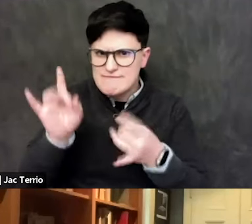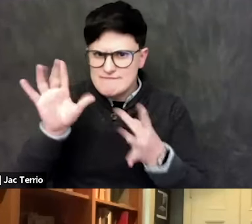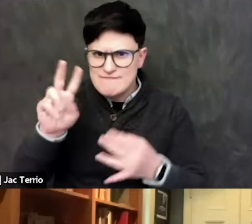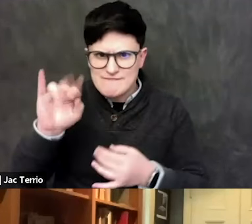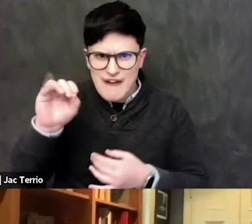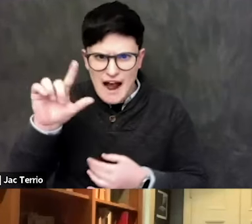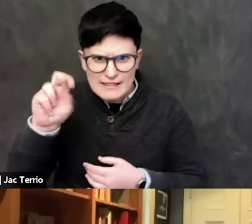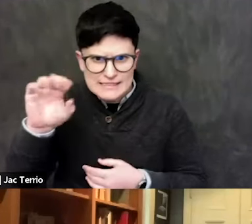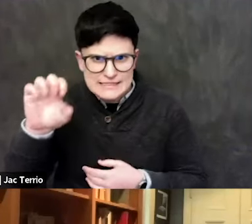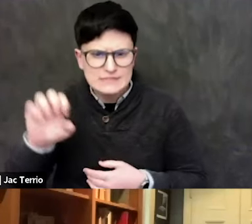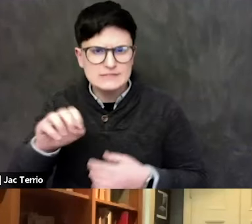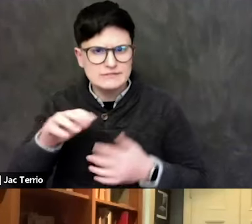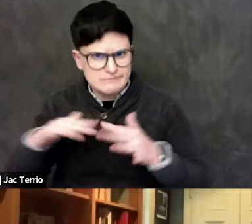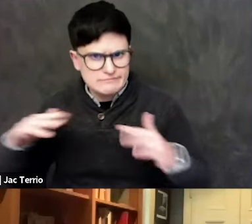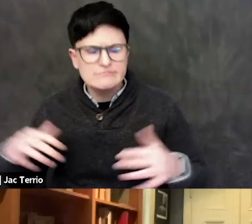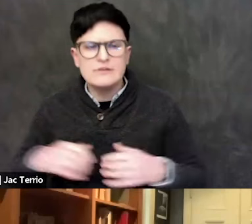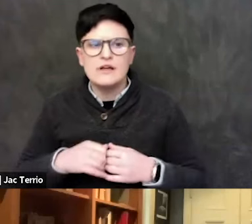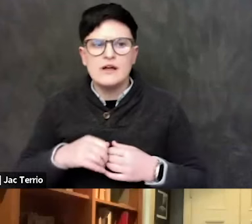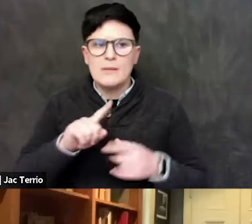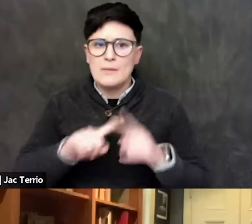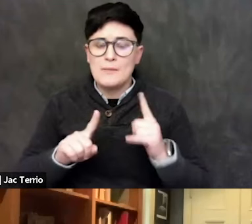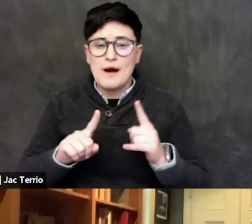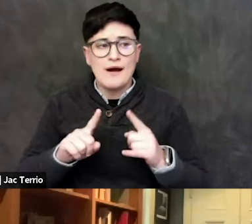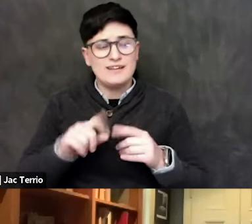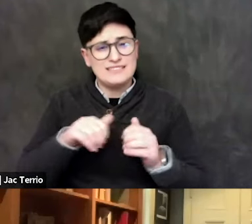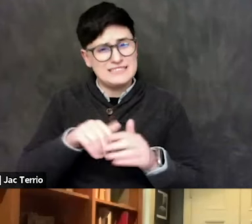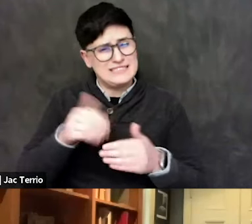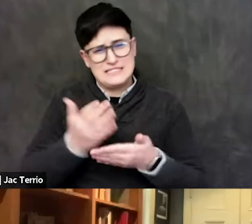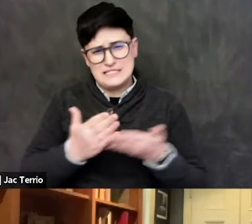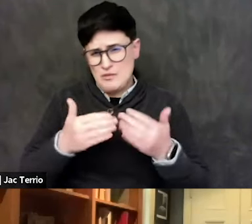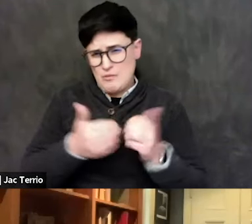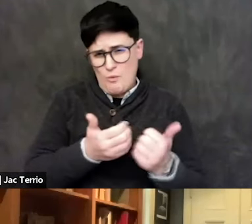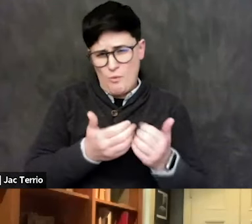But in some ways, this isn't new. I mean, you mentioned that I wrote a book